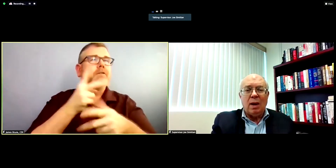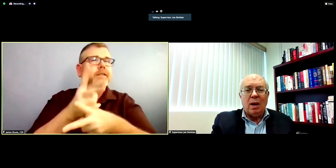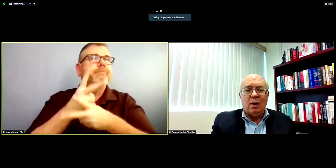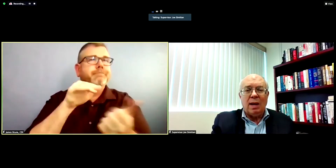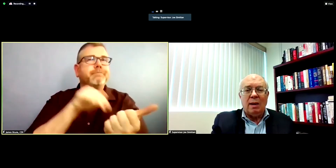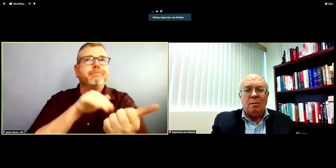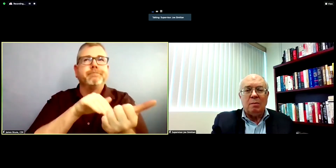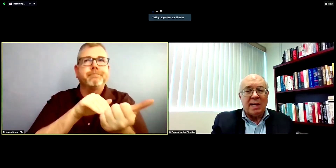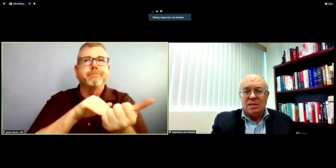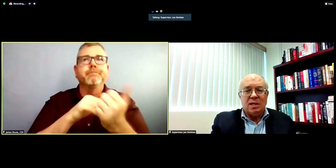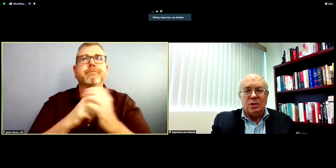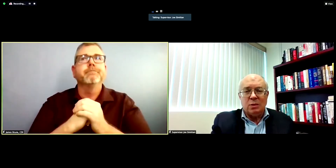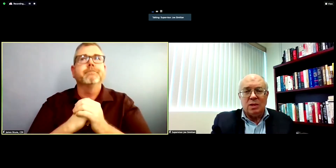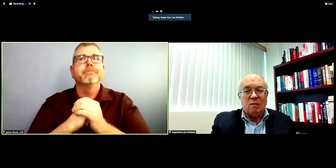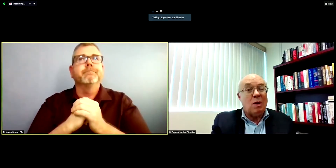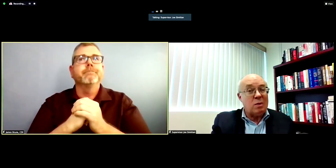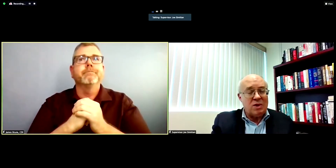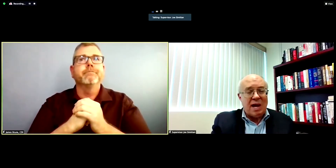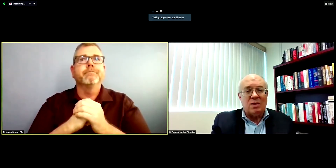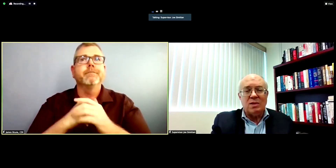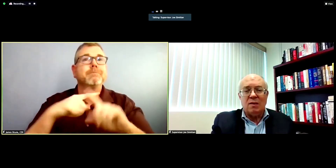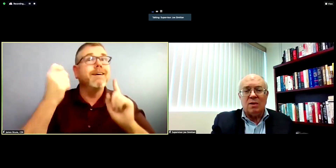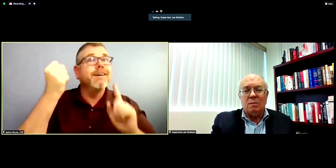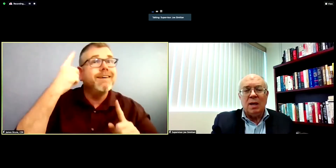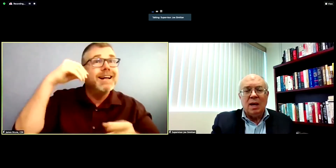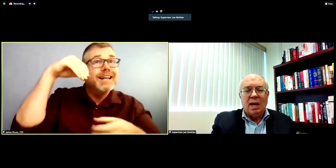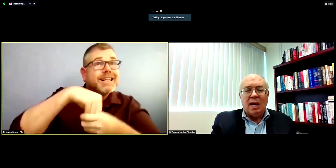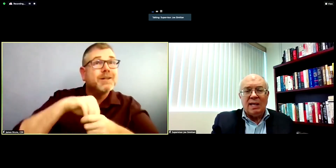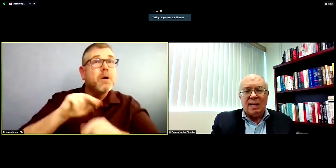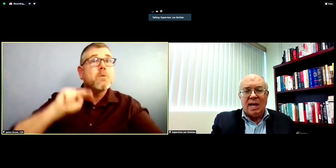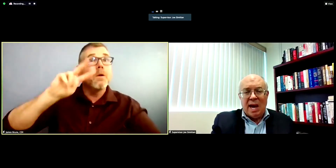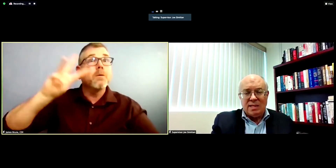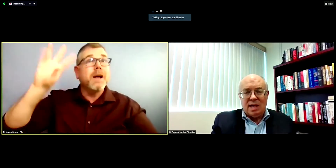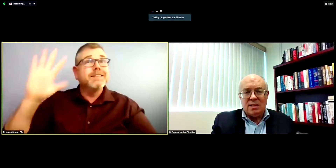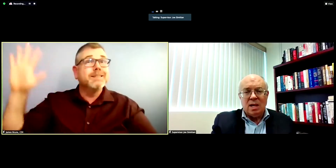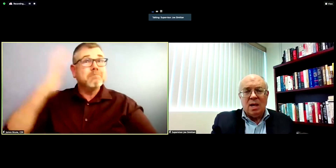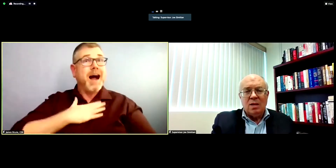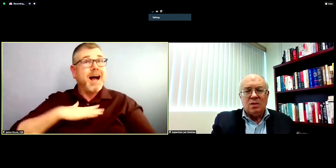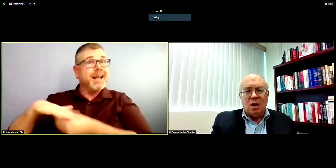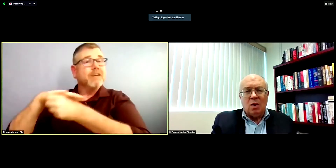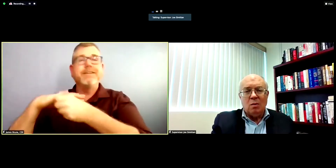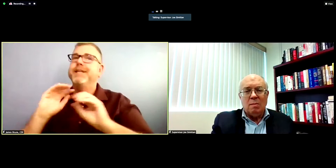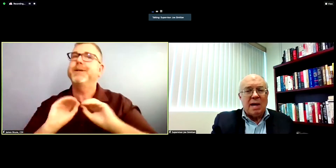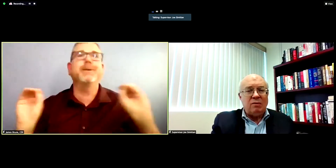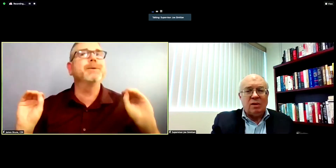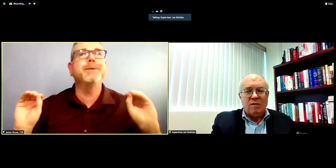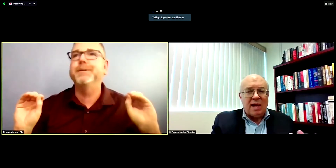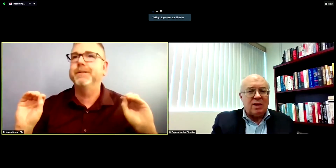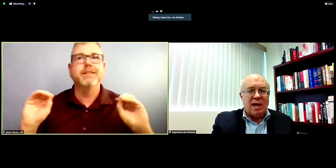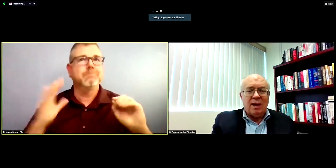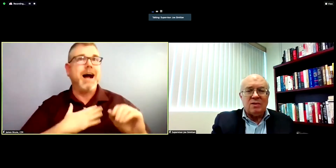where my constituents, 400,000 of them need access. So, mindful of the fact that i have